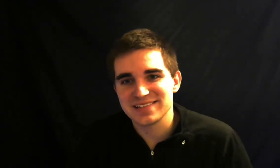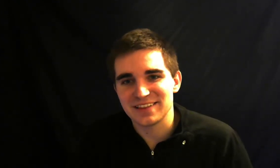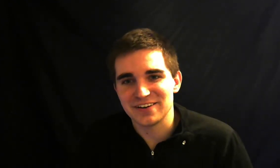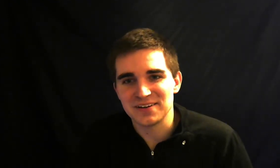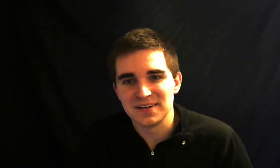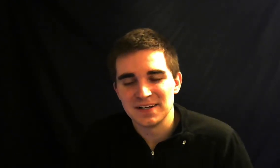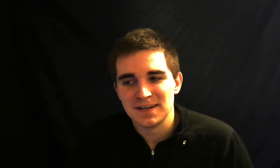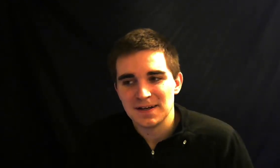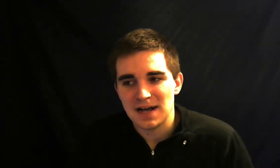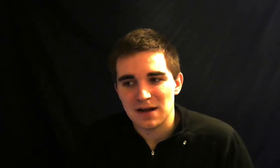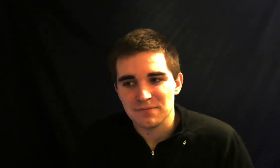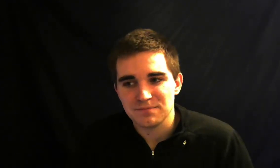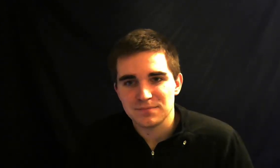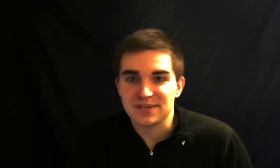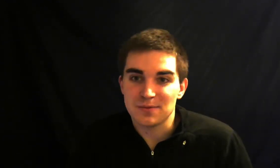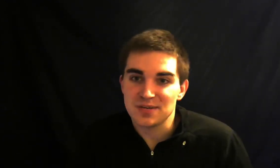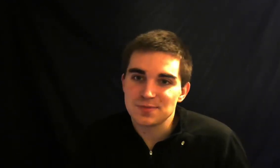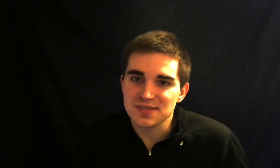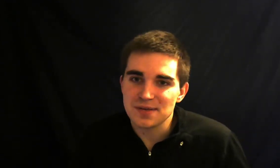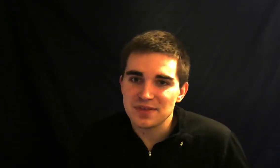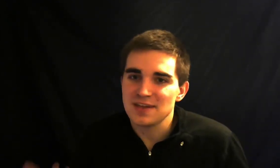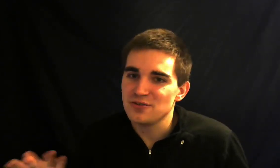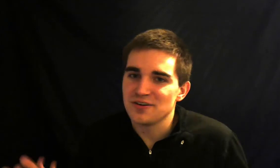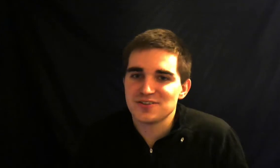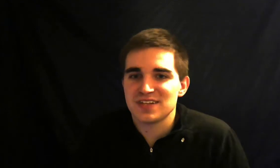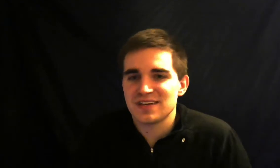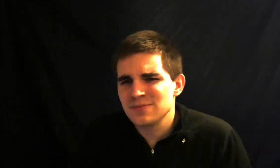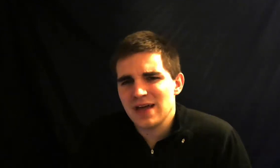learn but if somebody spells something that you don't understand simply ask